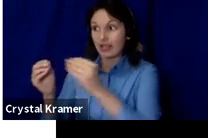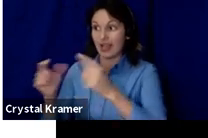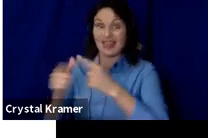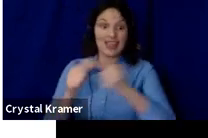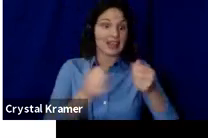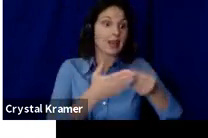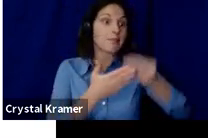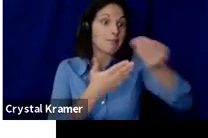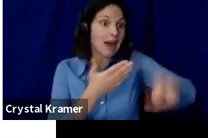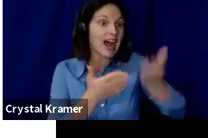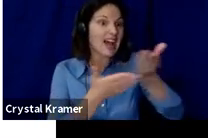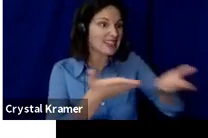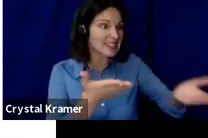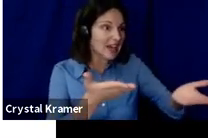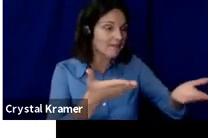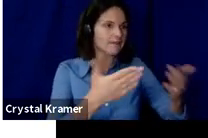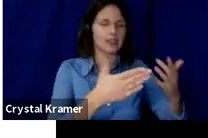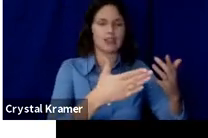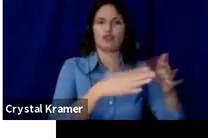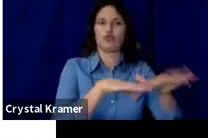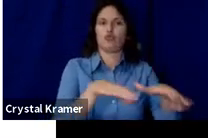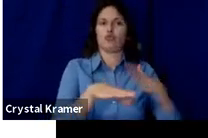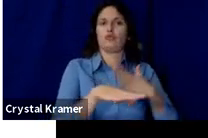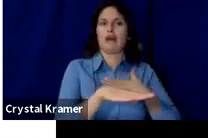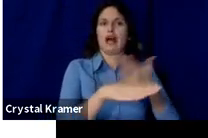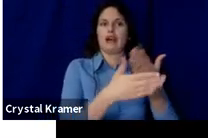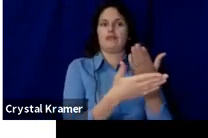You don't actually need the money, you need the stuff.